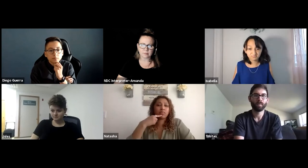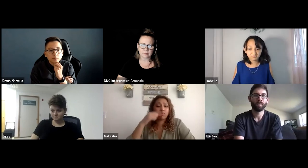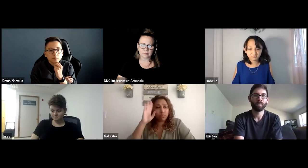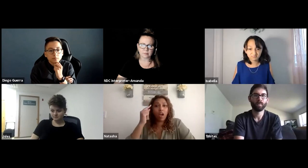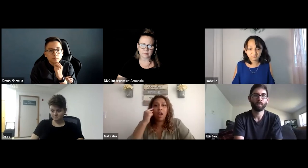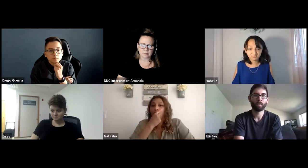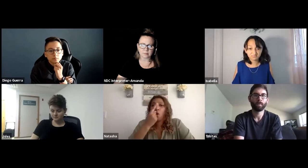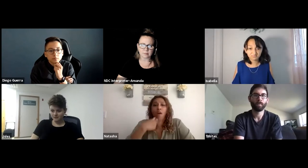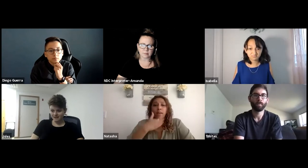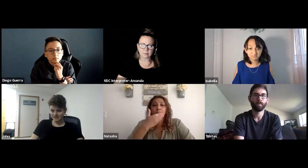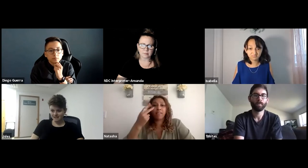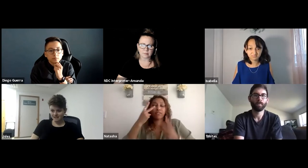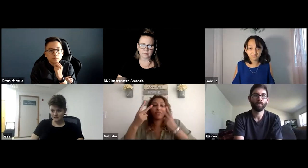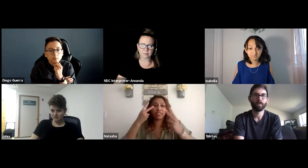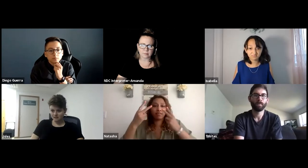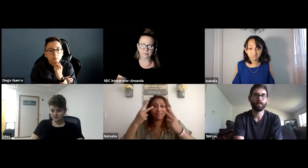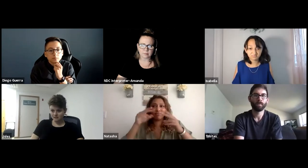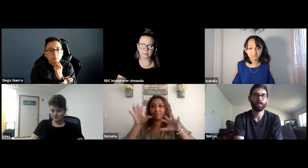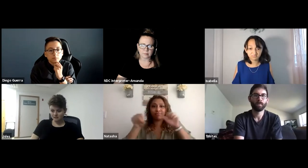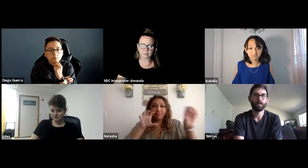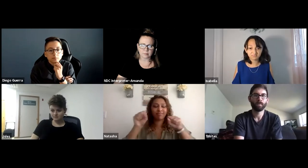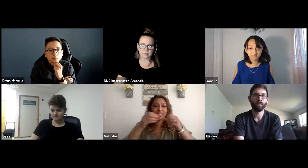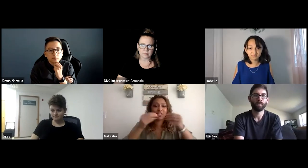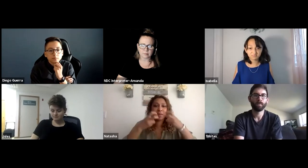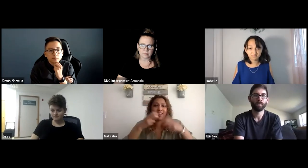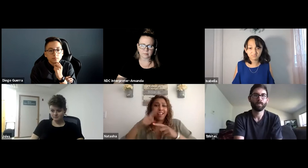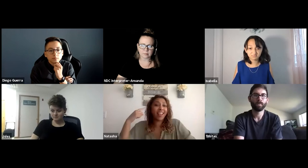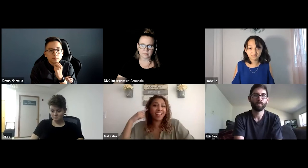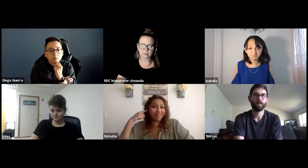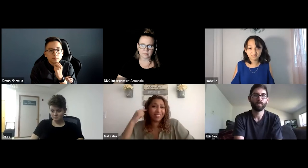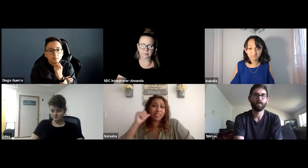It's an issue with hearing, right? My dad always said Deaf people have